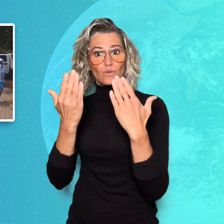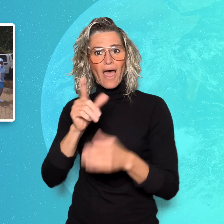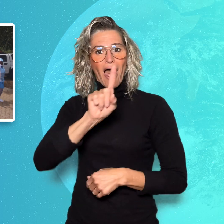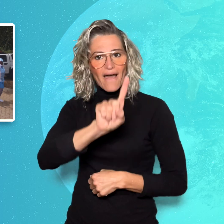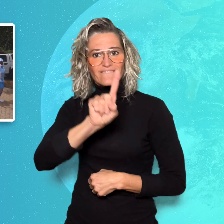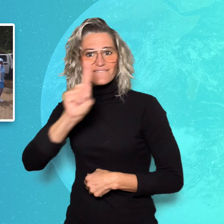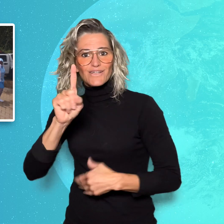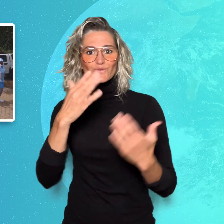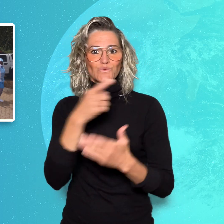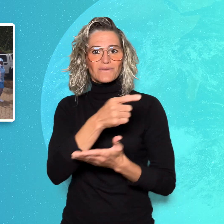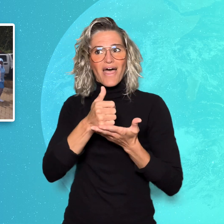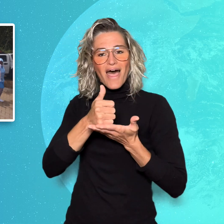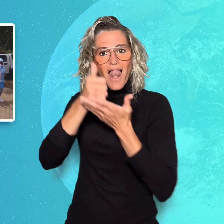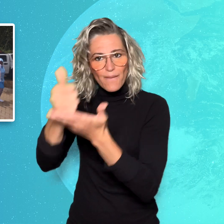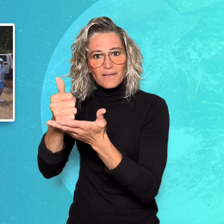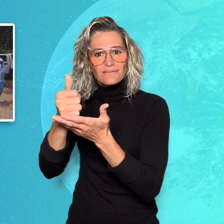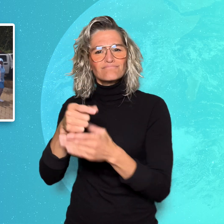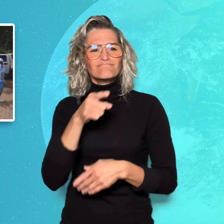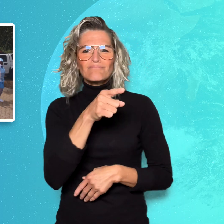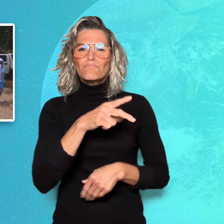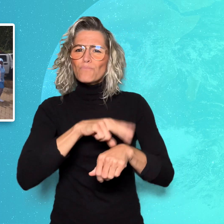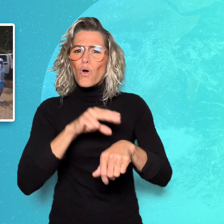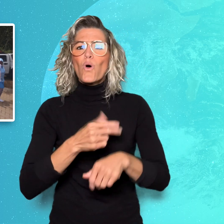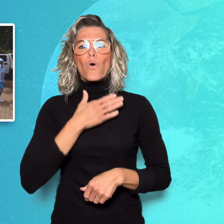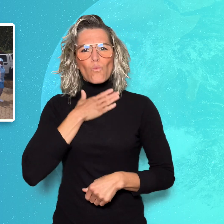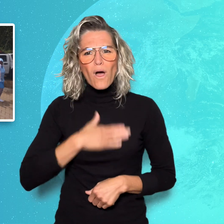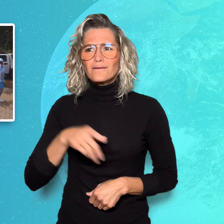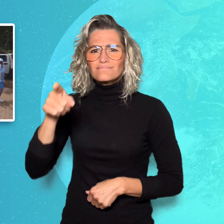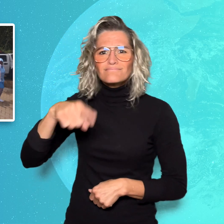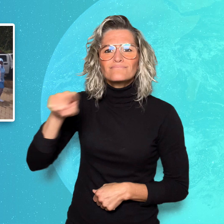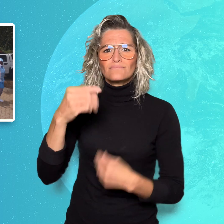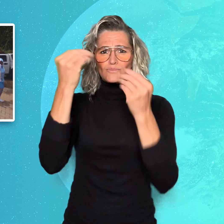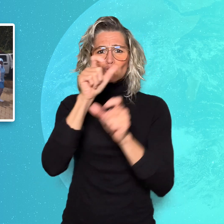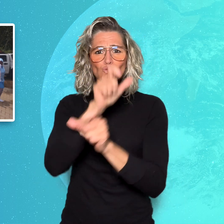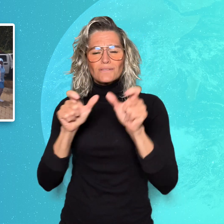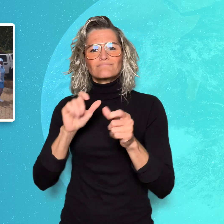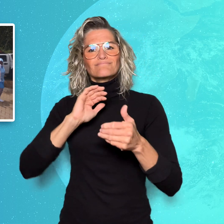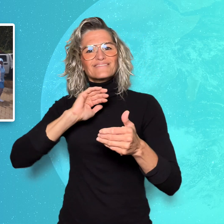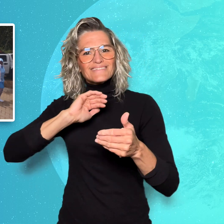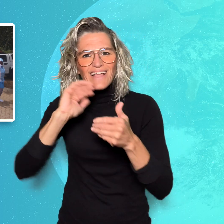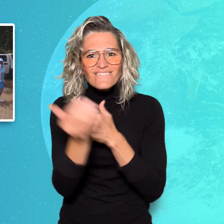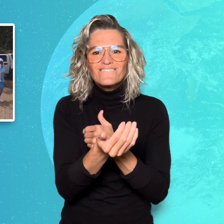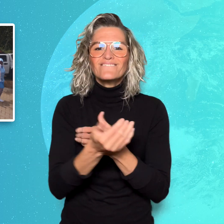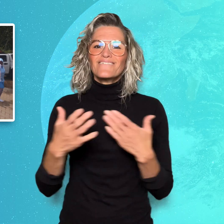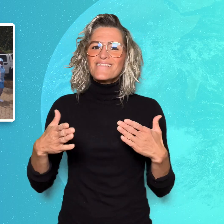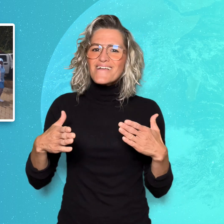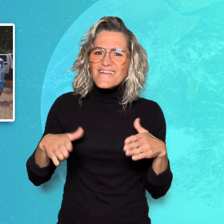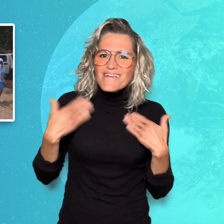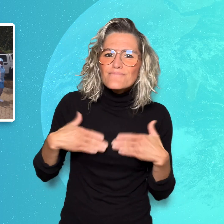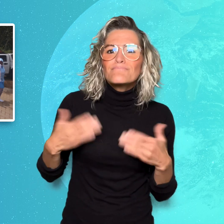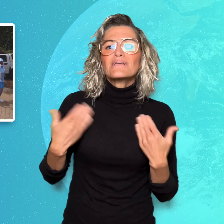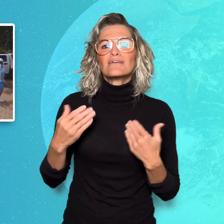to keep students safe and happy, protecting them